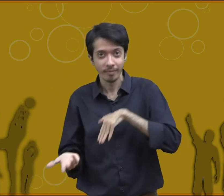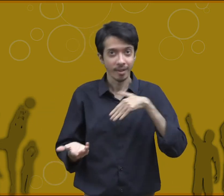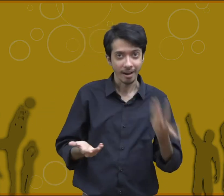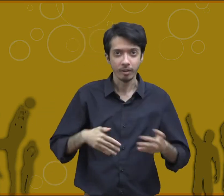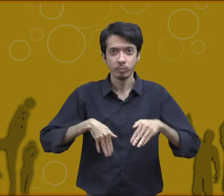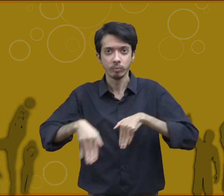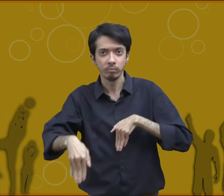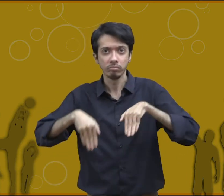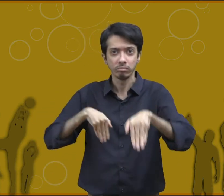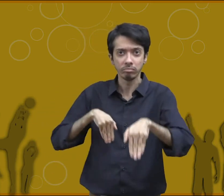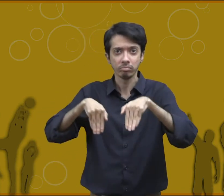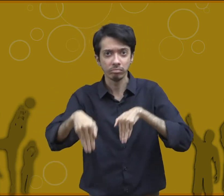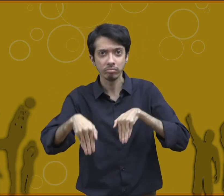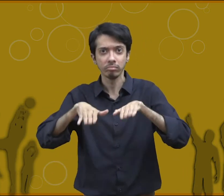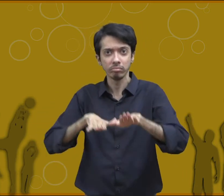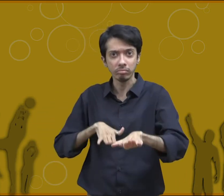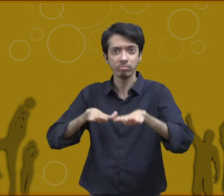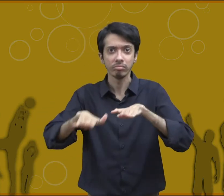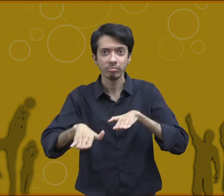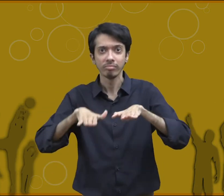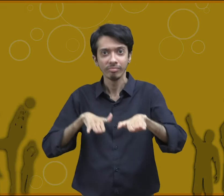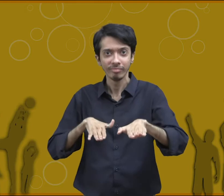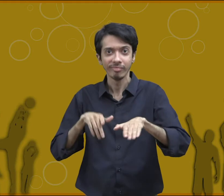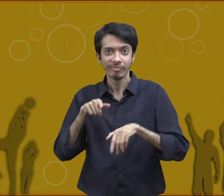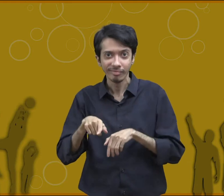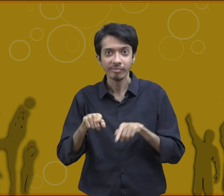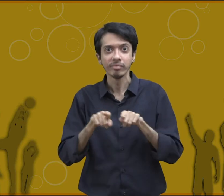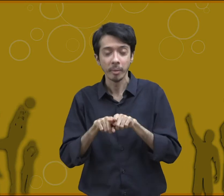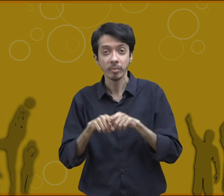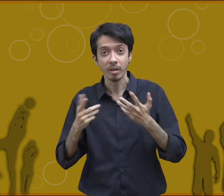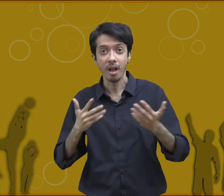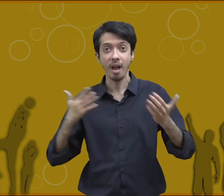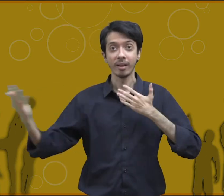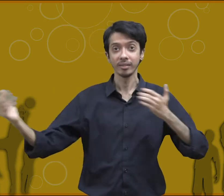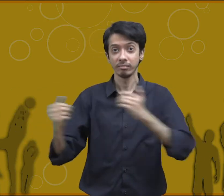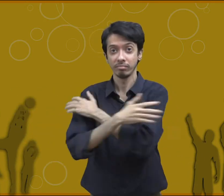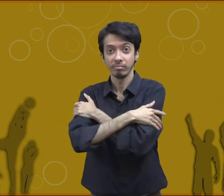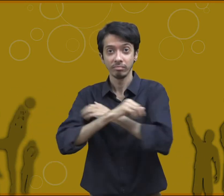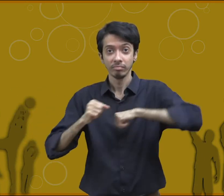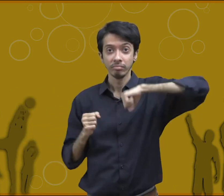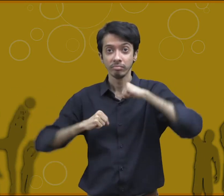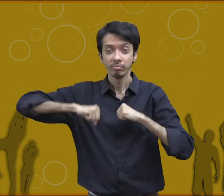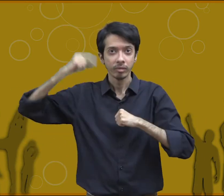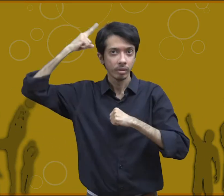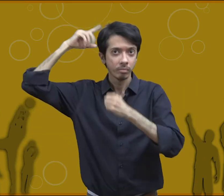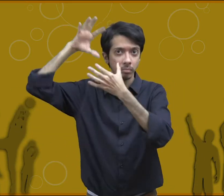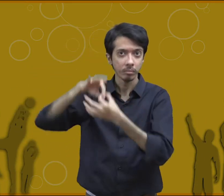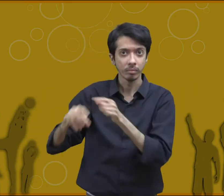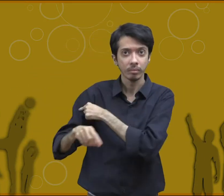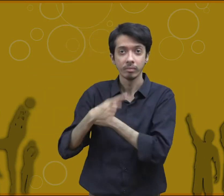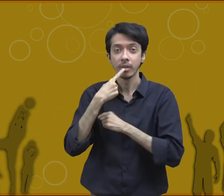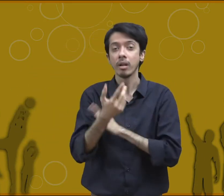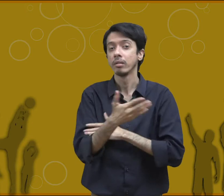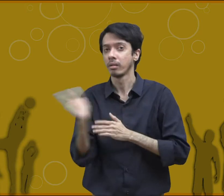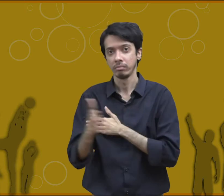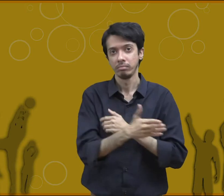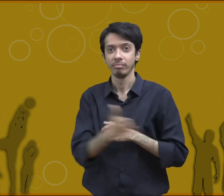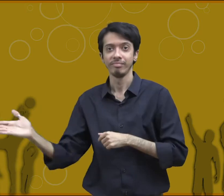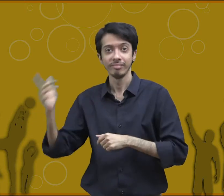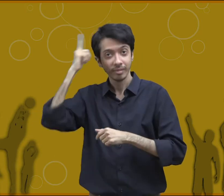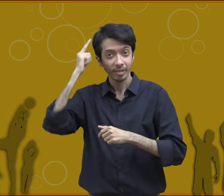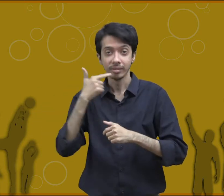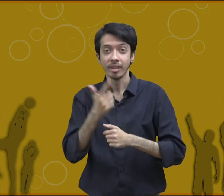multi-limb functional movements so when we move our hands legs or arms our nervous system directs